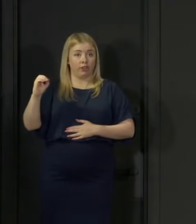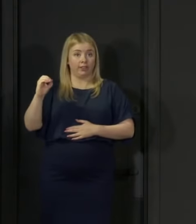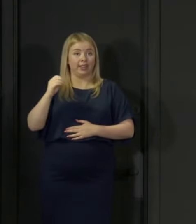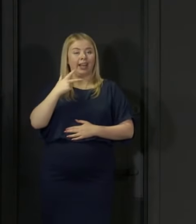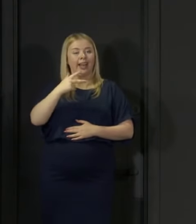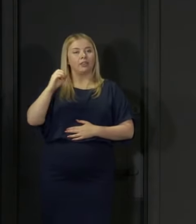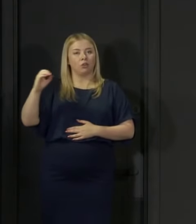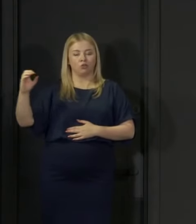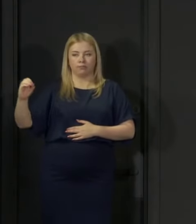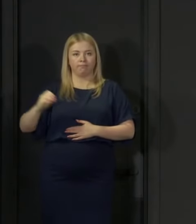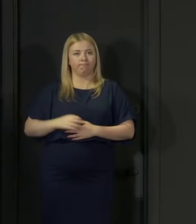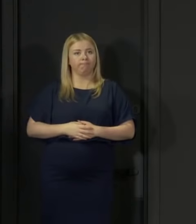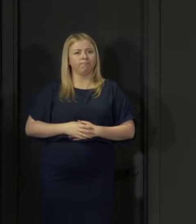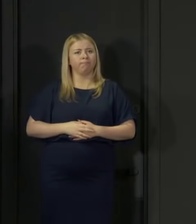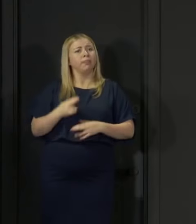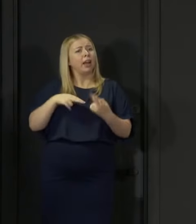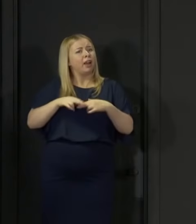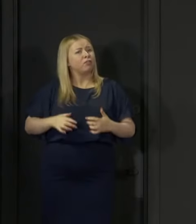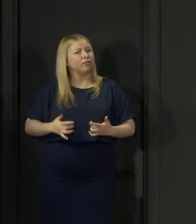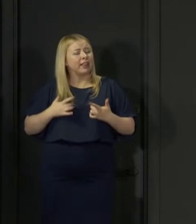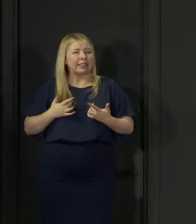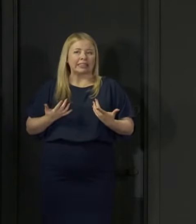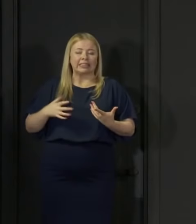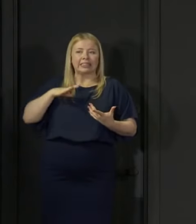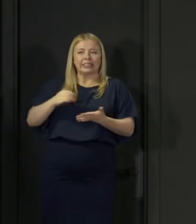And I would encourage you if you need a bit of advice to give it a call.